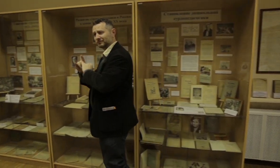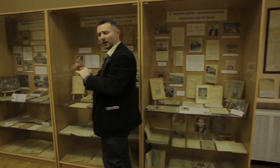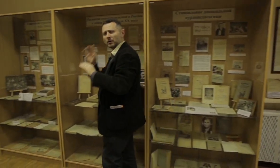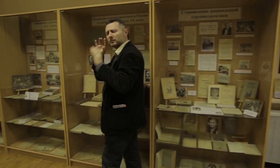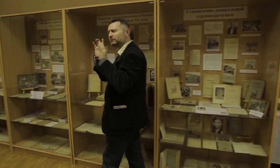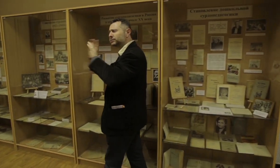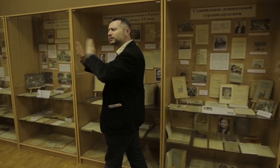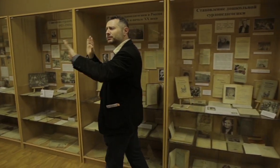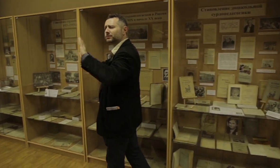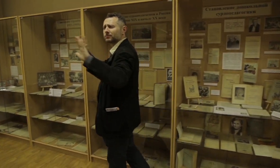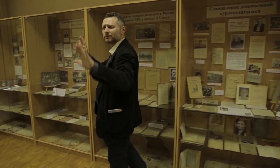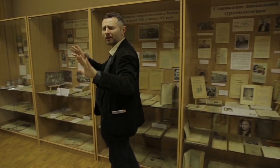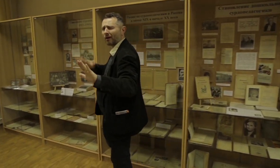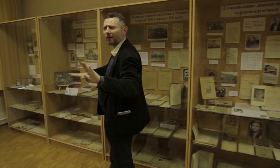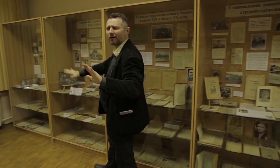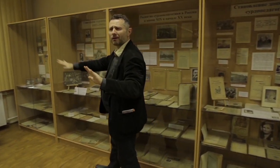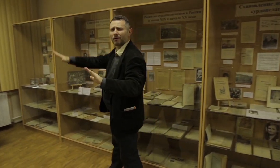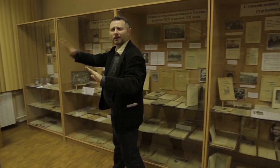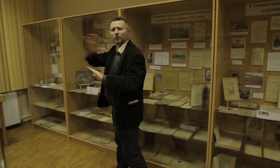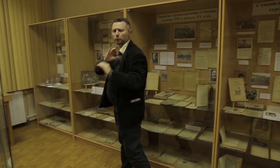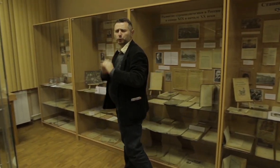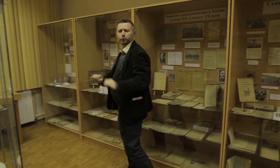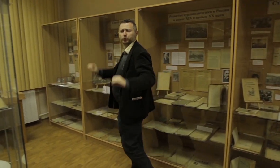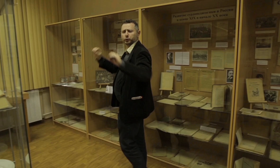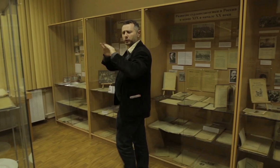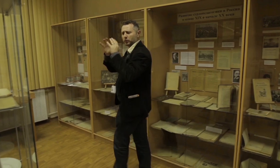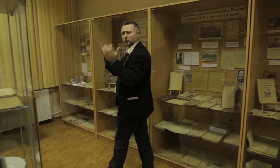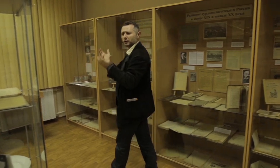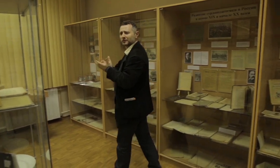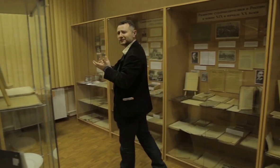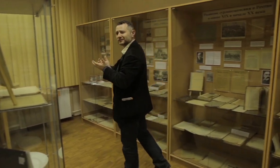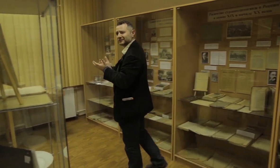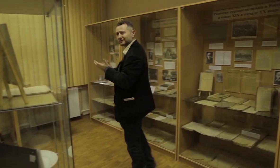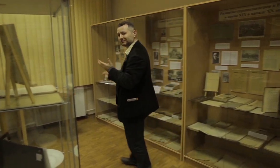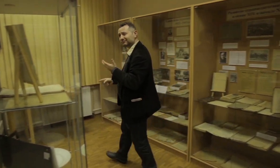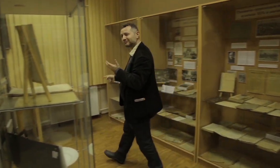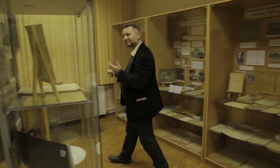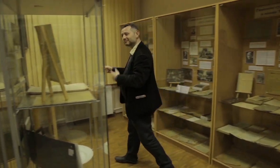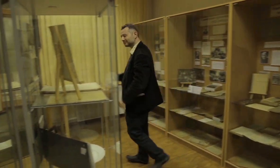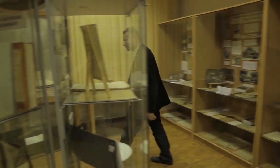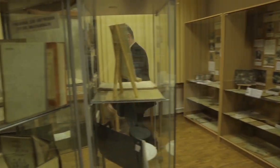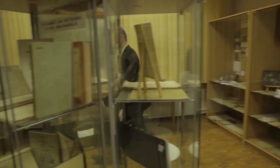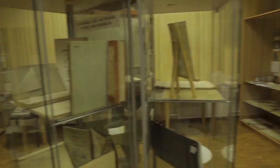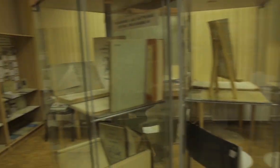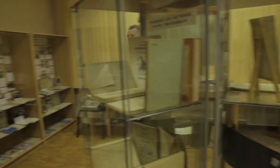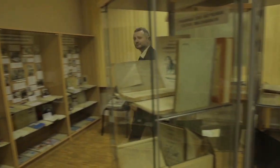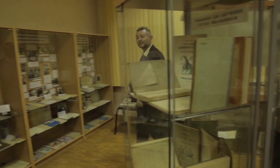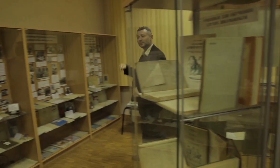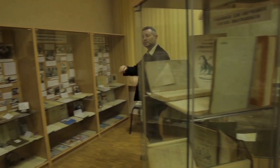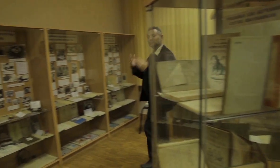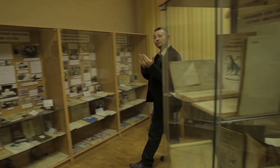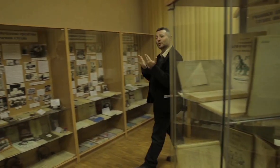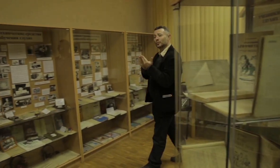different disciplines, then the numbers dropped to 12. When I joined the theater in 2000, I was the youngest member. I was completely new,